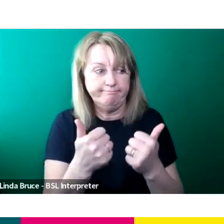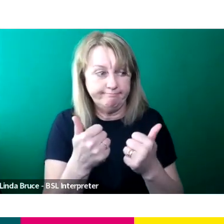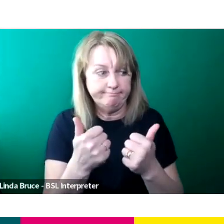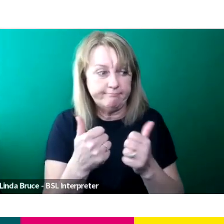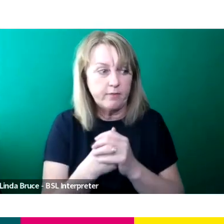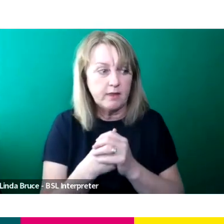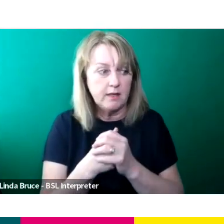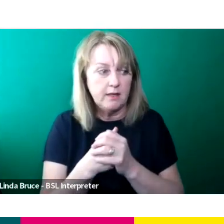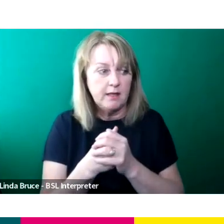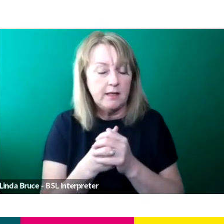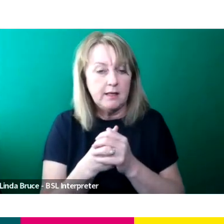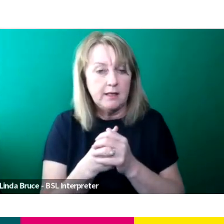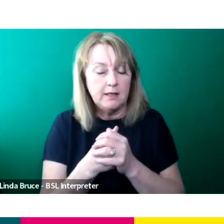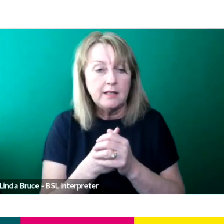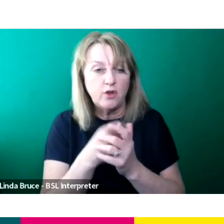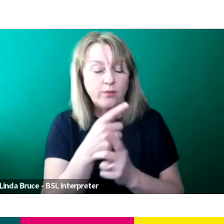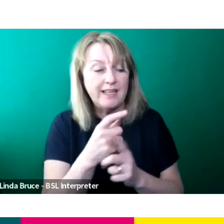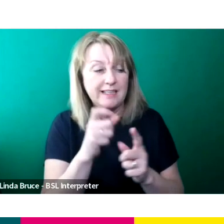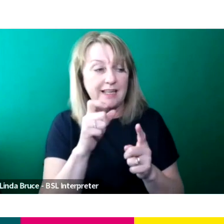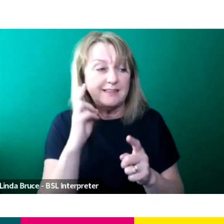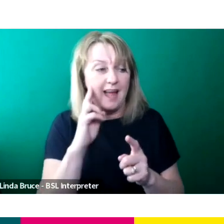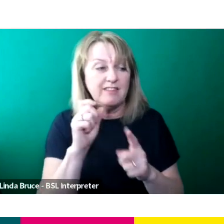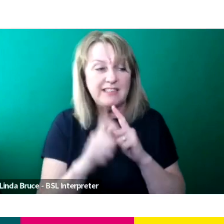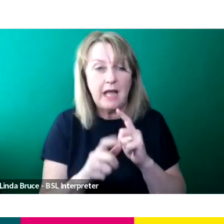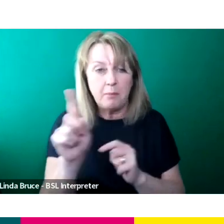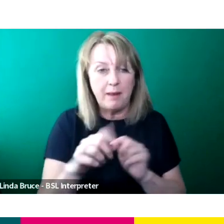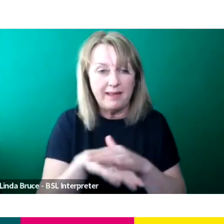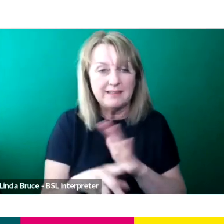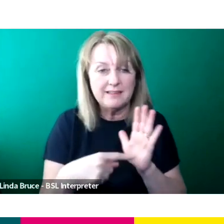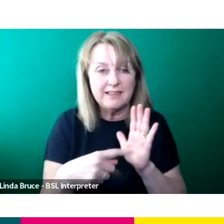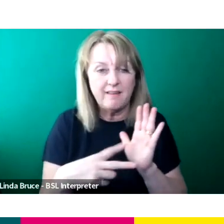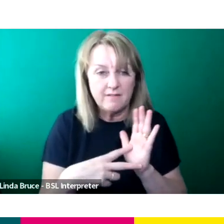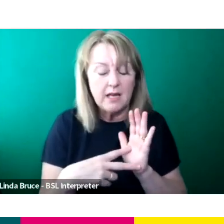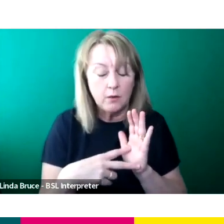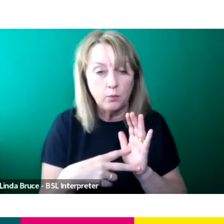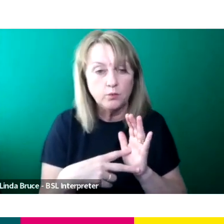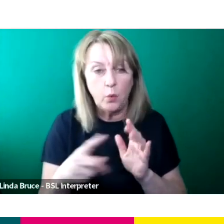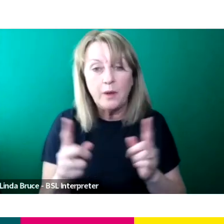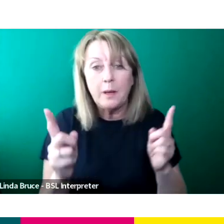So like we said, we do meet new talent weekly across all of our team.